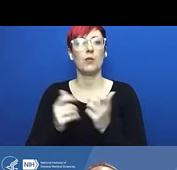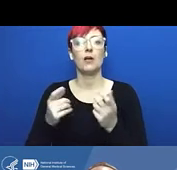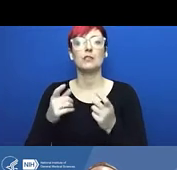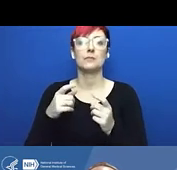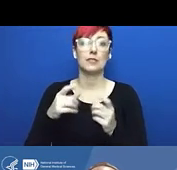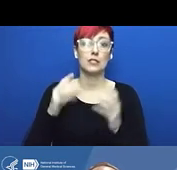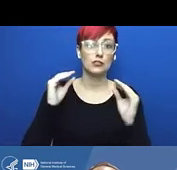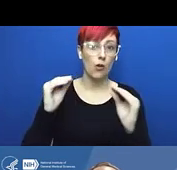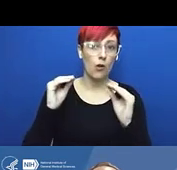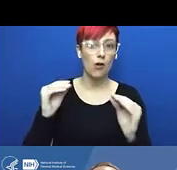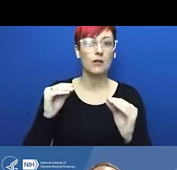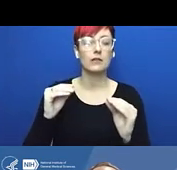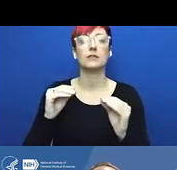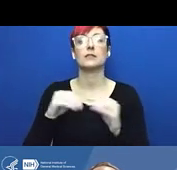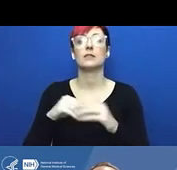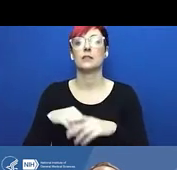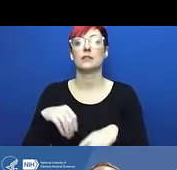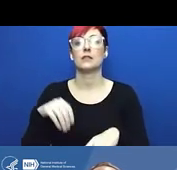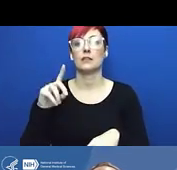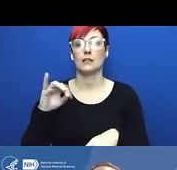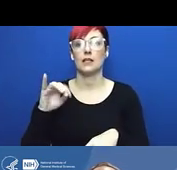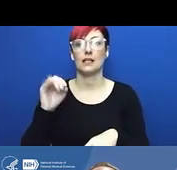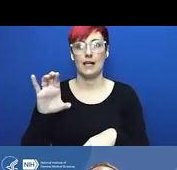and there are ongoing legal issues related to this.